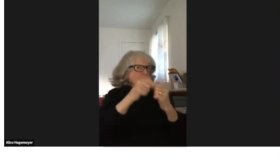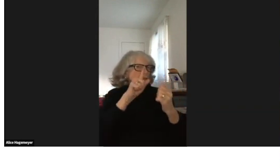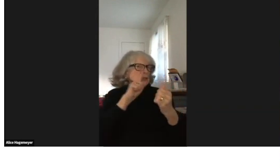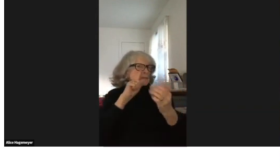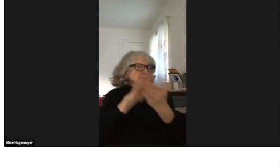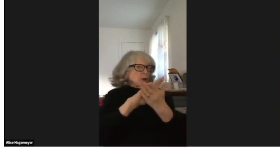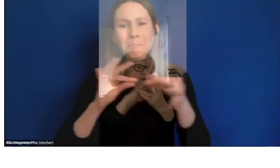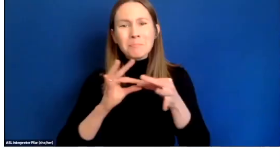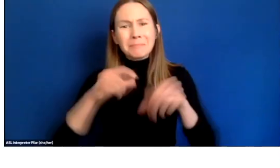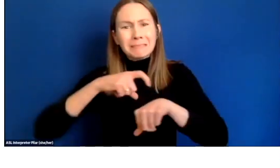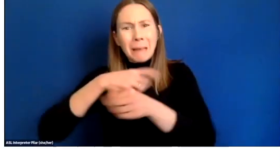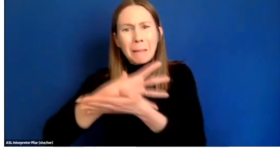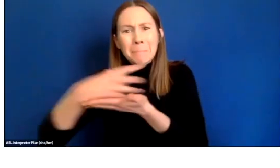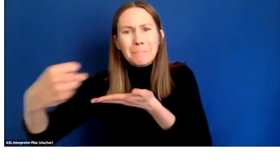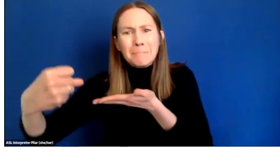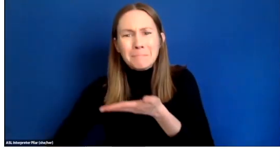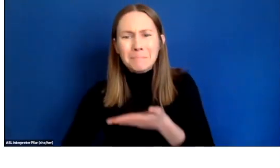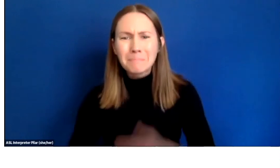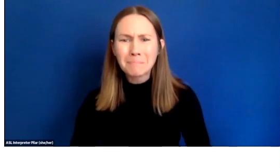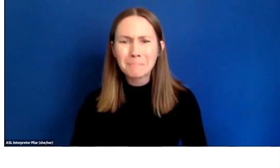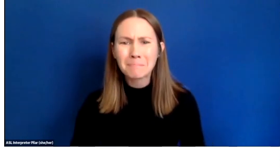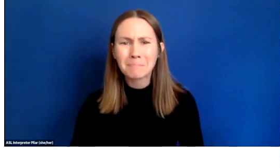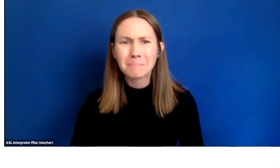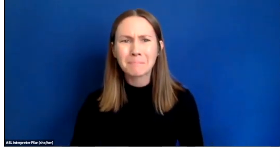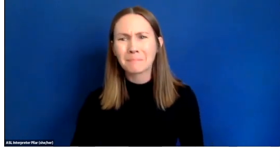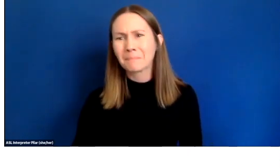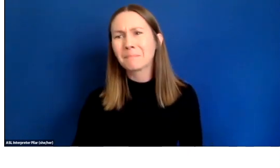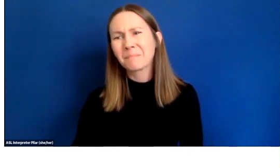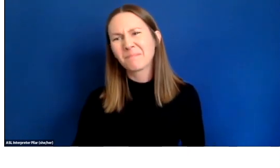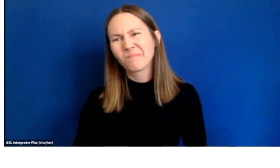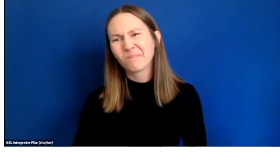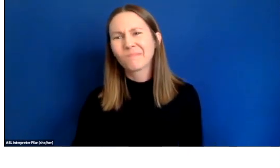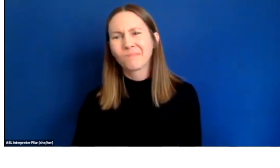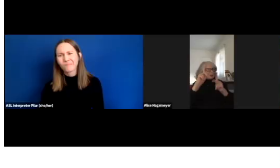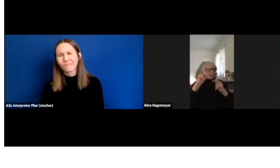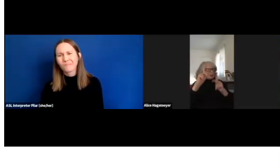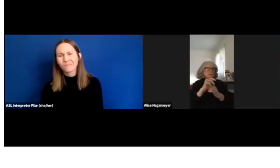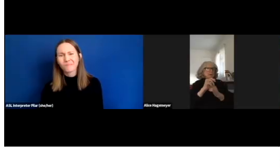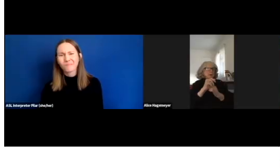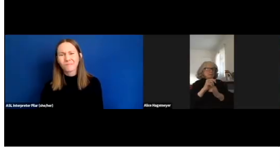Deaf children need to know about this.